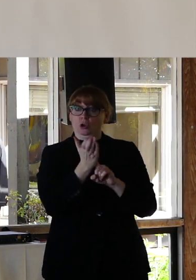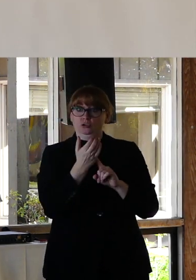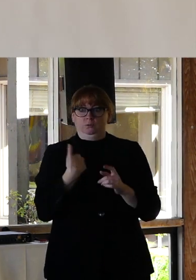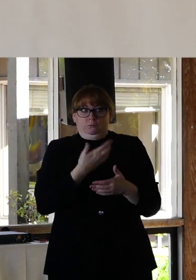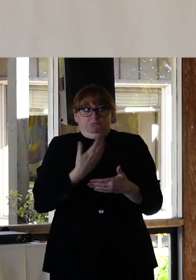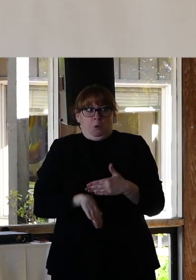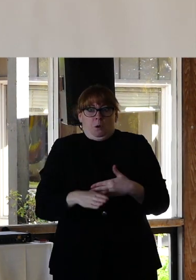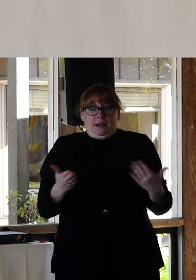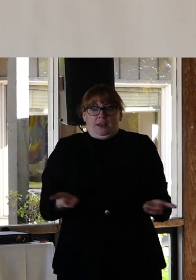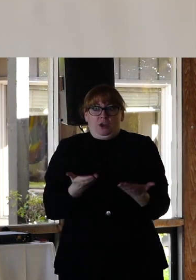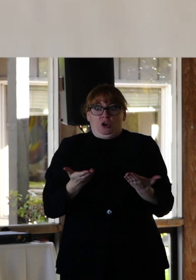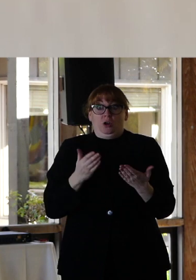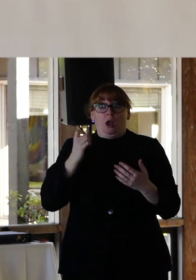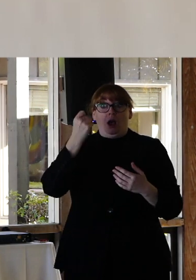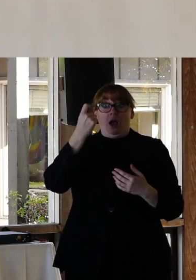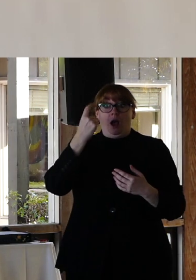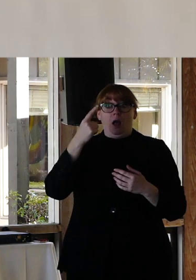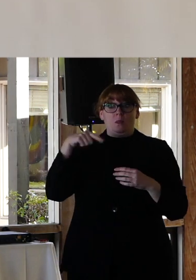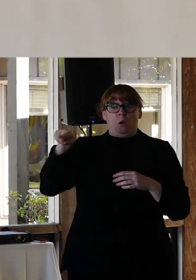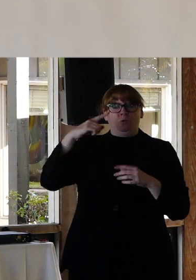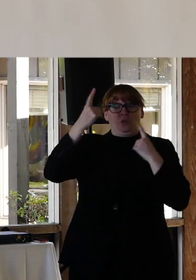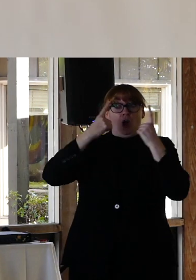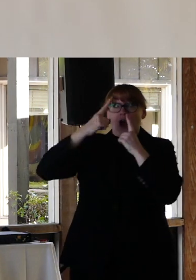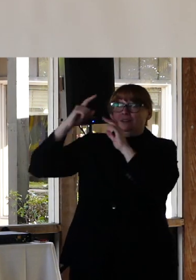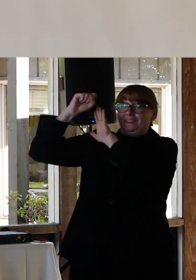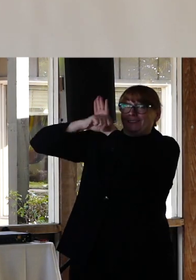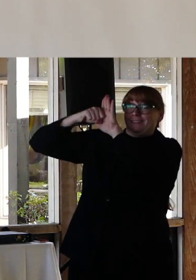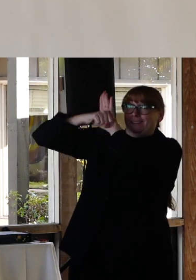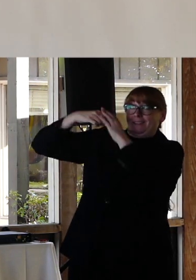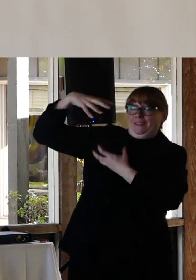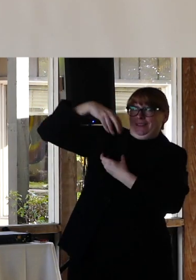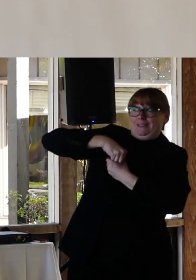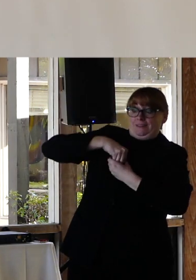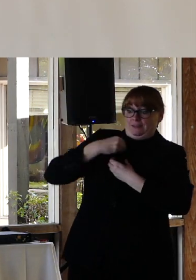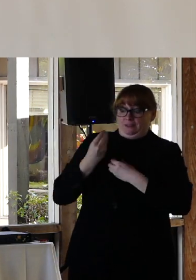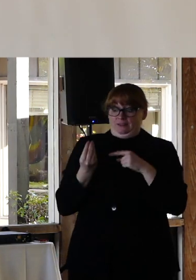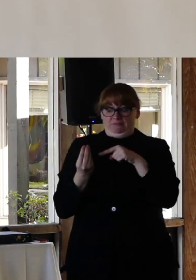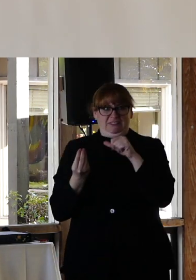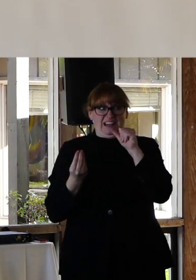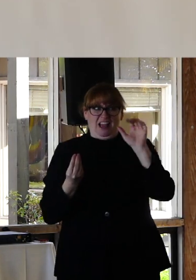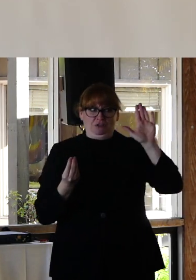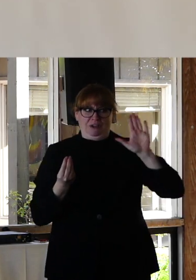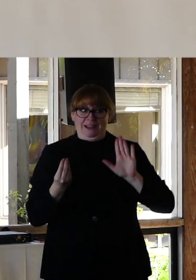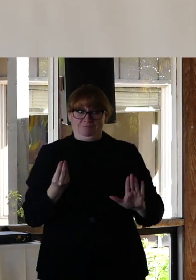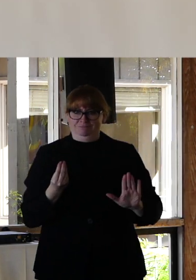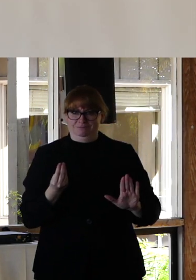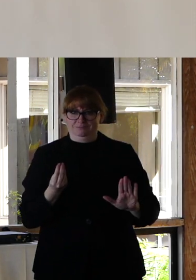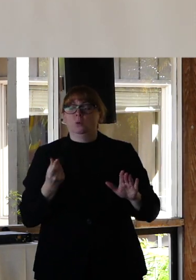we're born into. Those thoughts aren't great. Maybe, it's you walk past a black